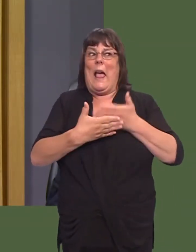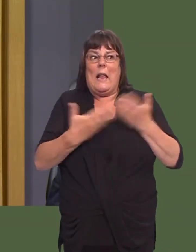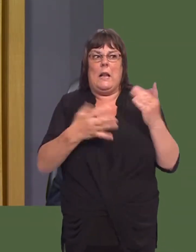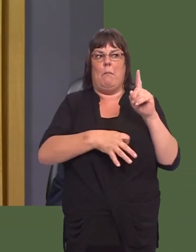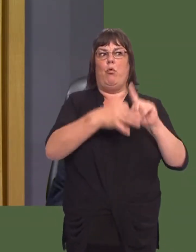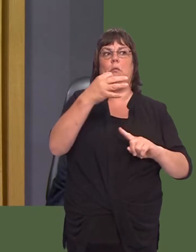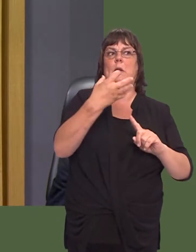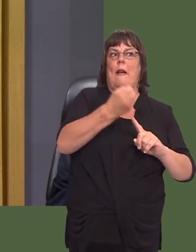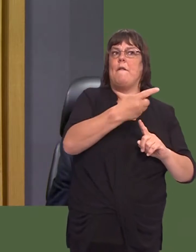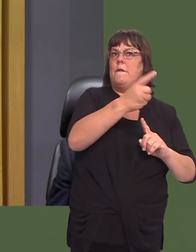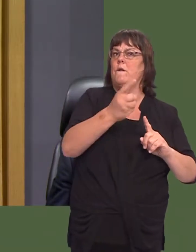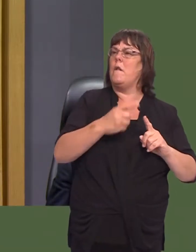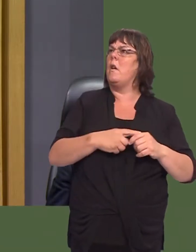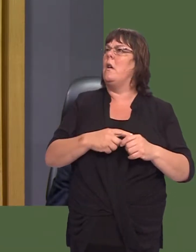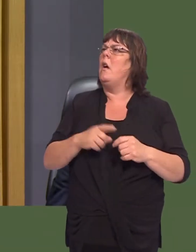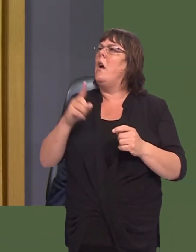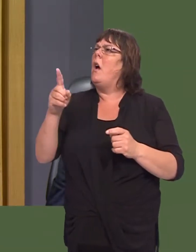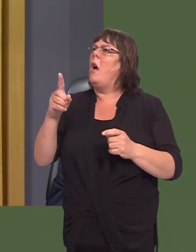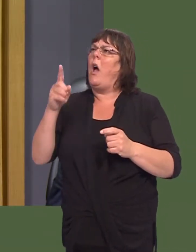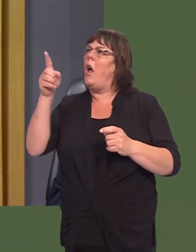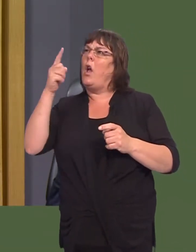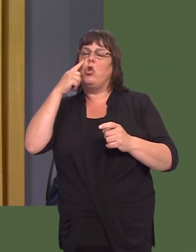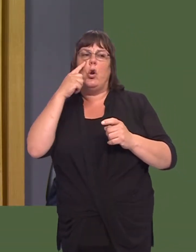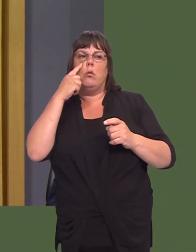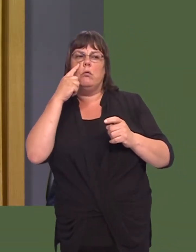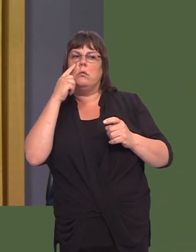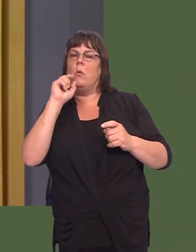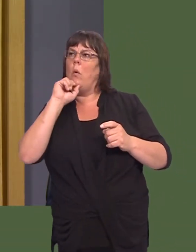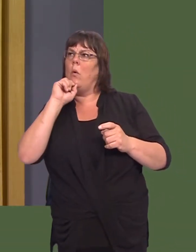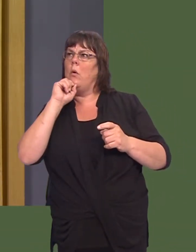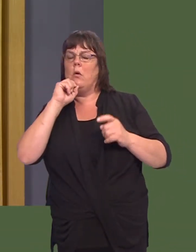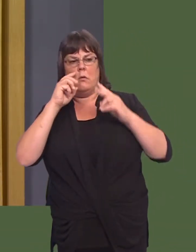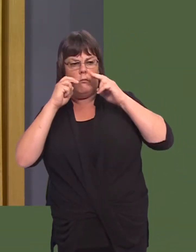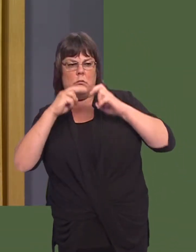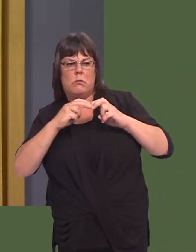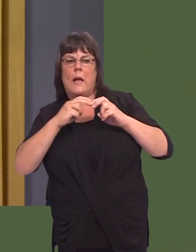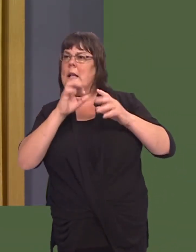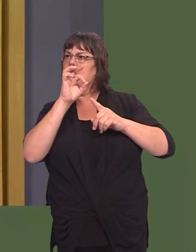At what stage do you intend to actually pull the process of special measures, believing